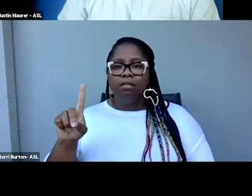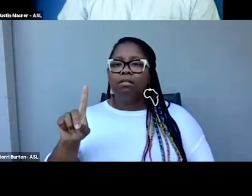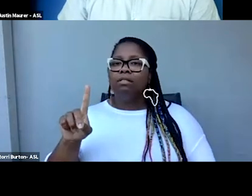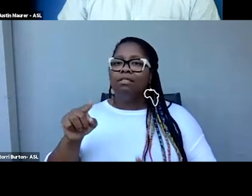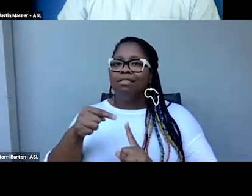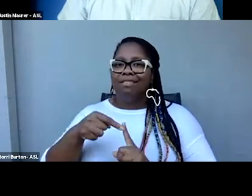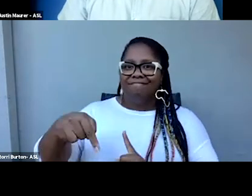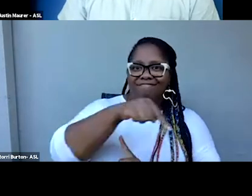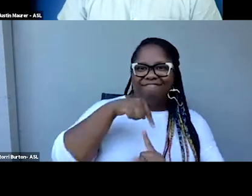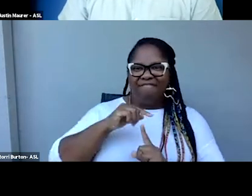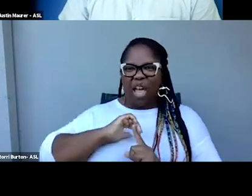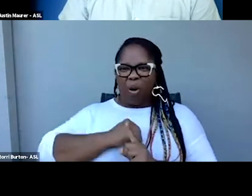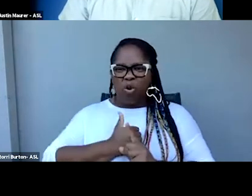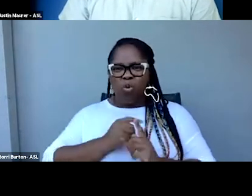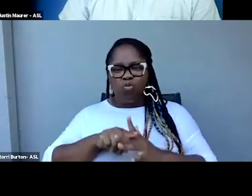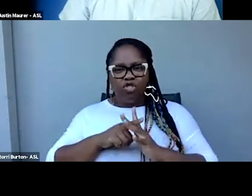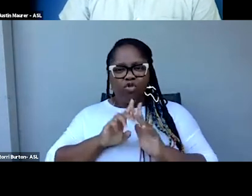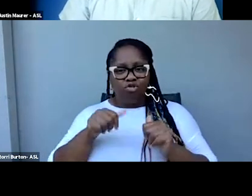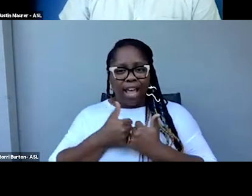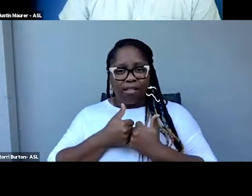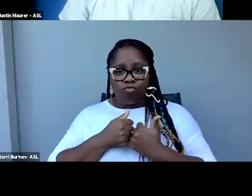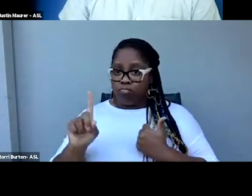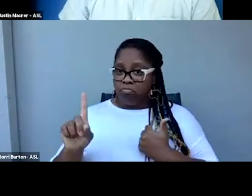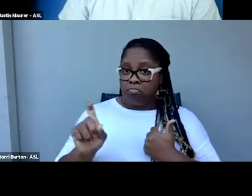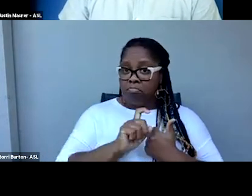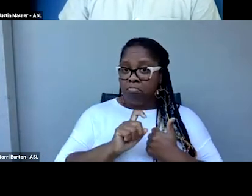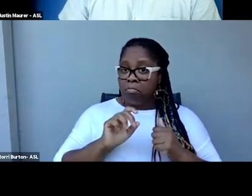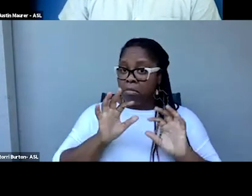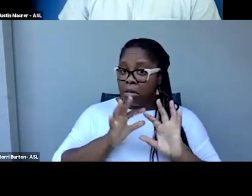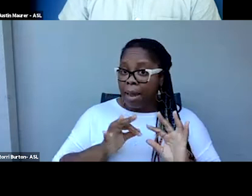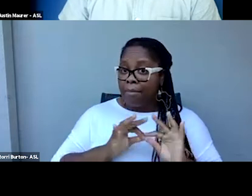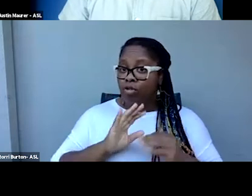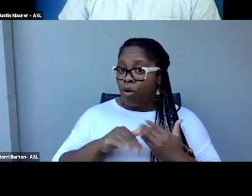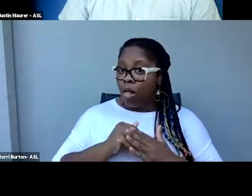challenge of are you captioning and transcribing all your content.